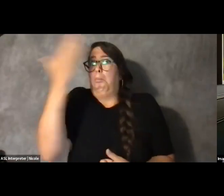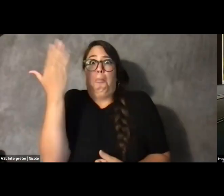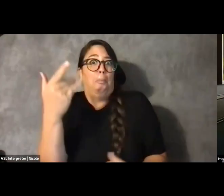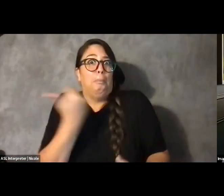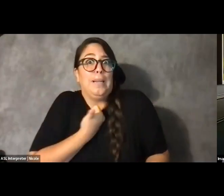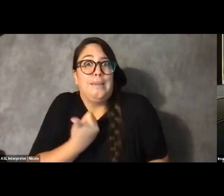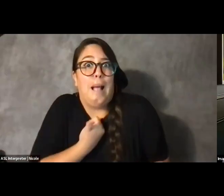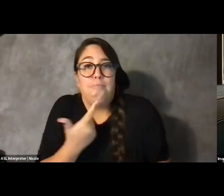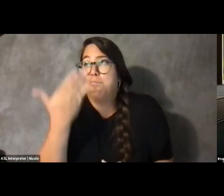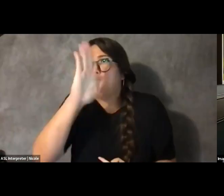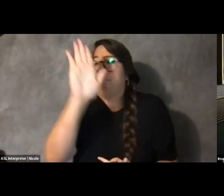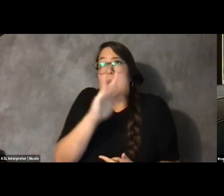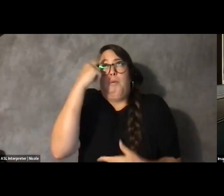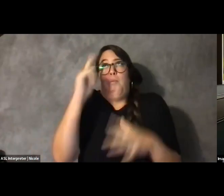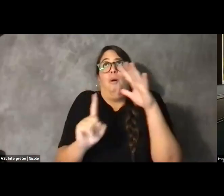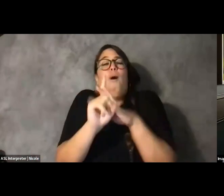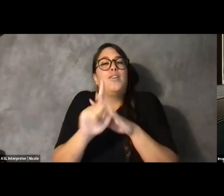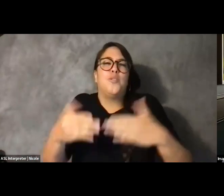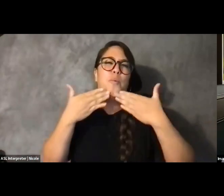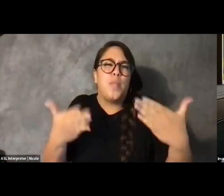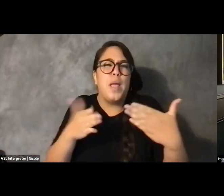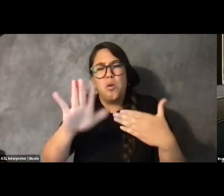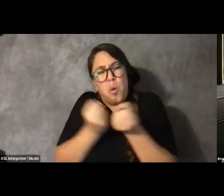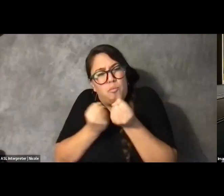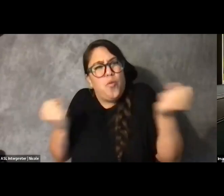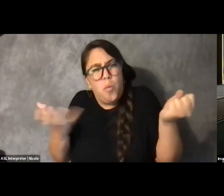And so, I thank you so much for the vulnerability of using your own experiences